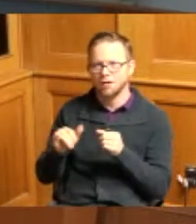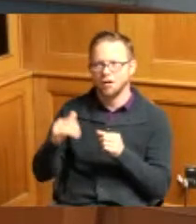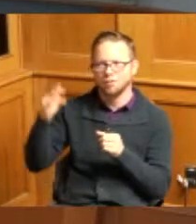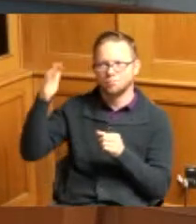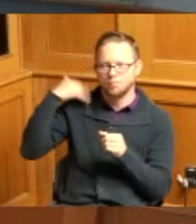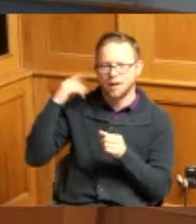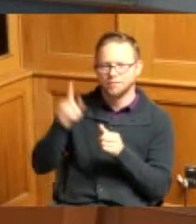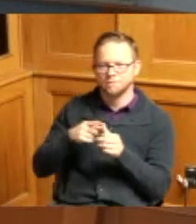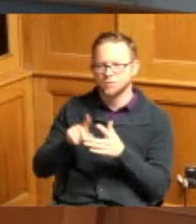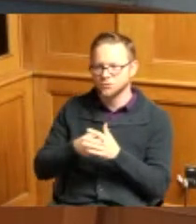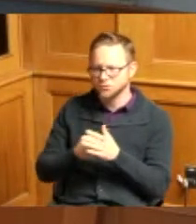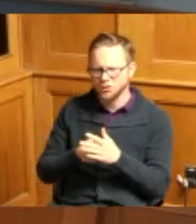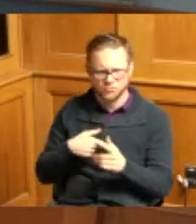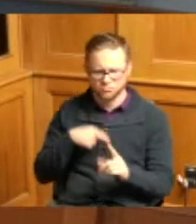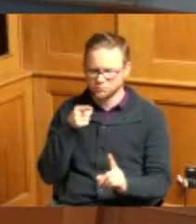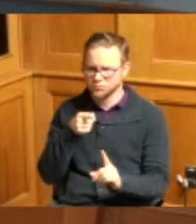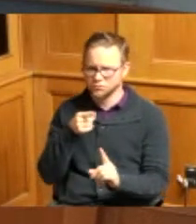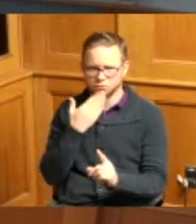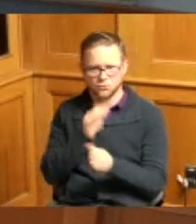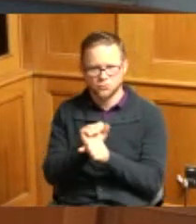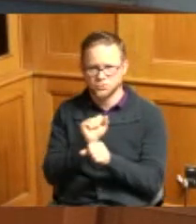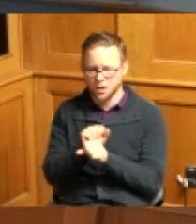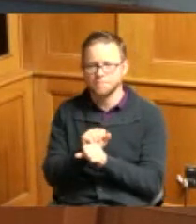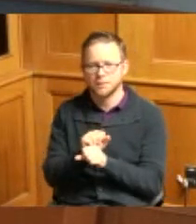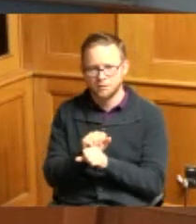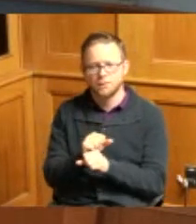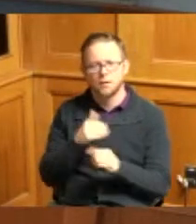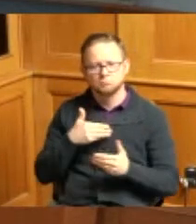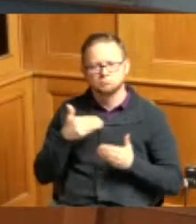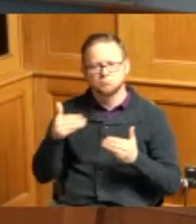very proactive so I'd like to make a motion to approve item three